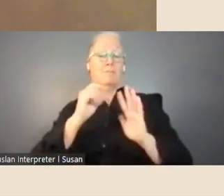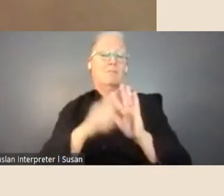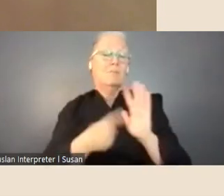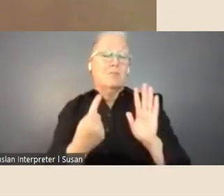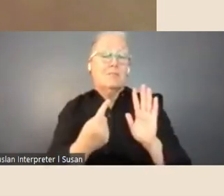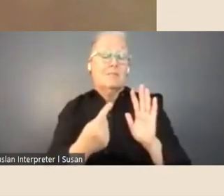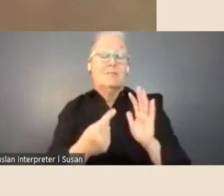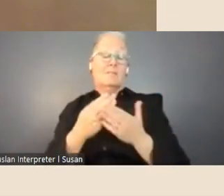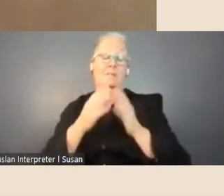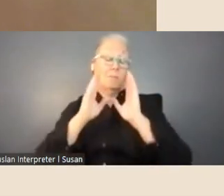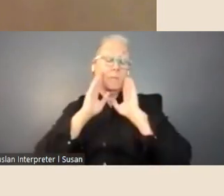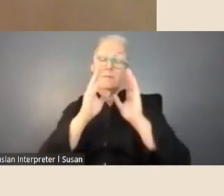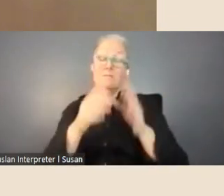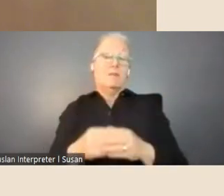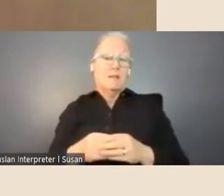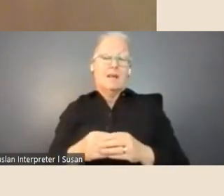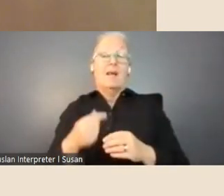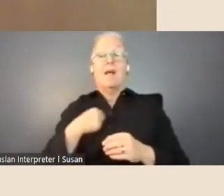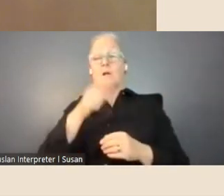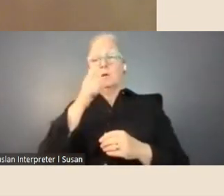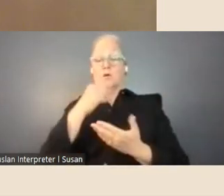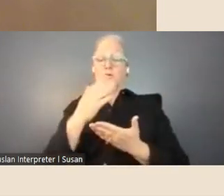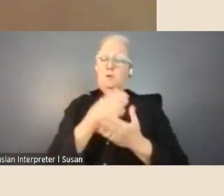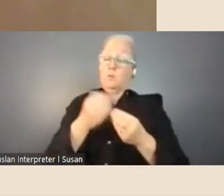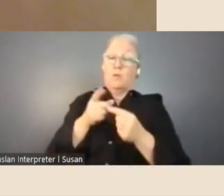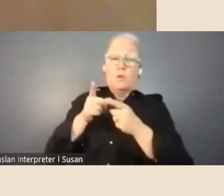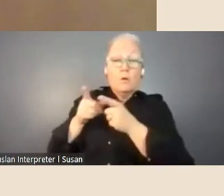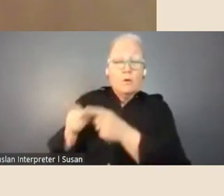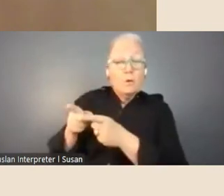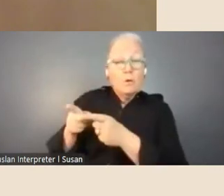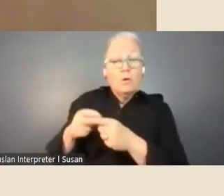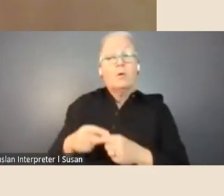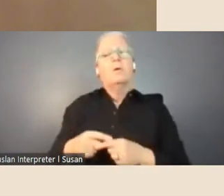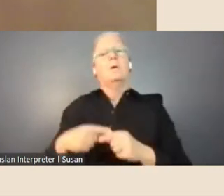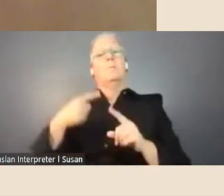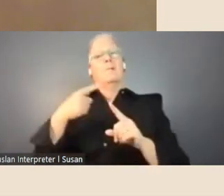be able to share that with her, and with them as a society, so having the backing